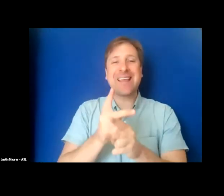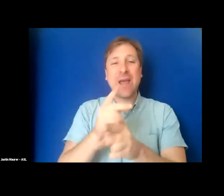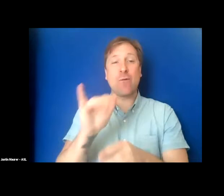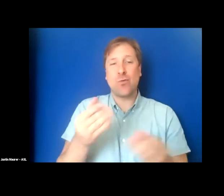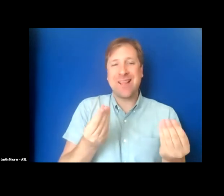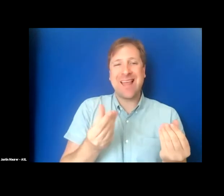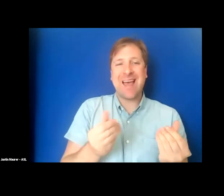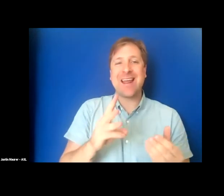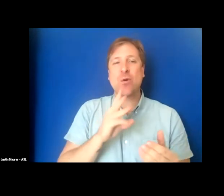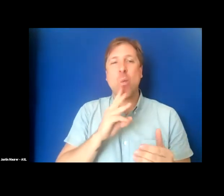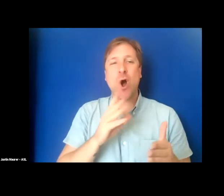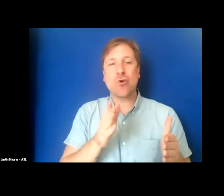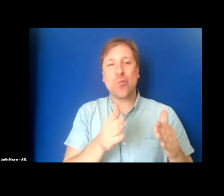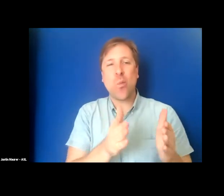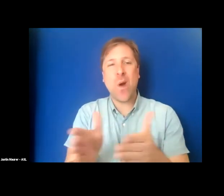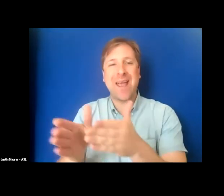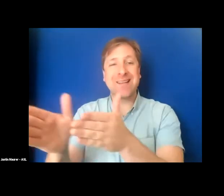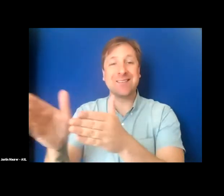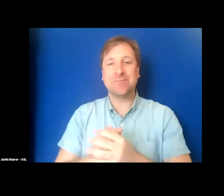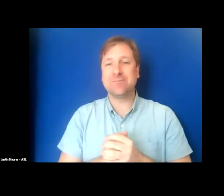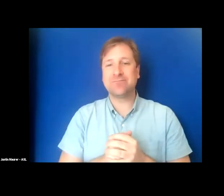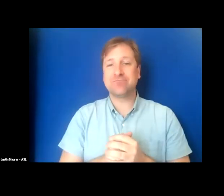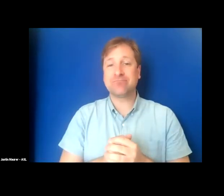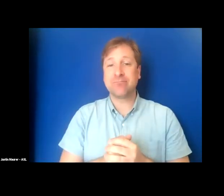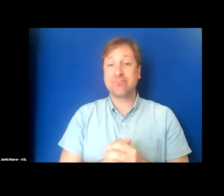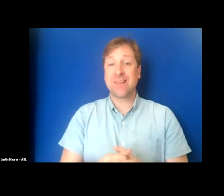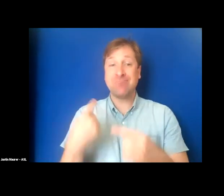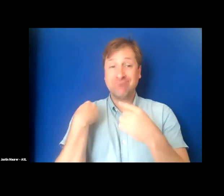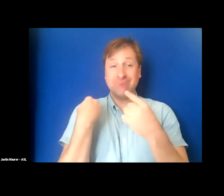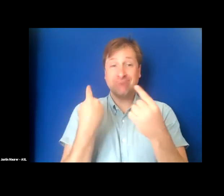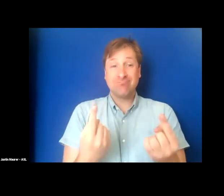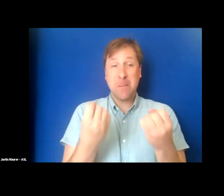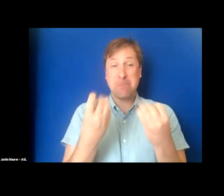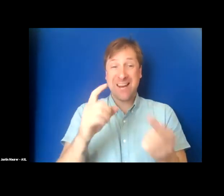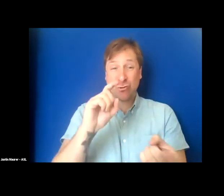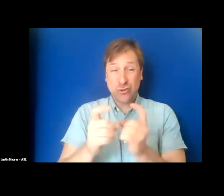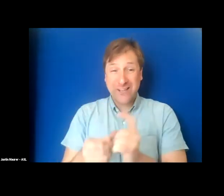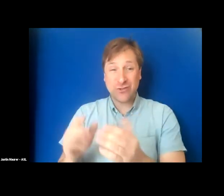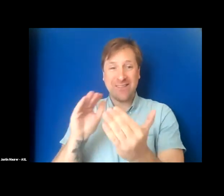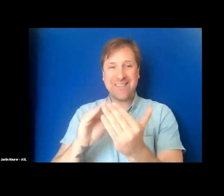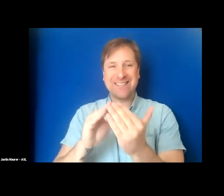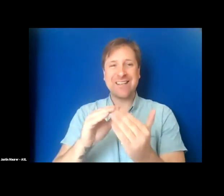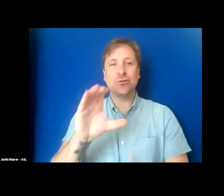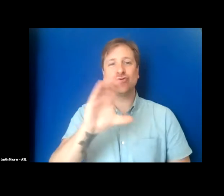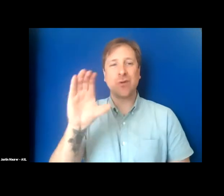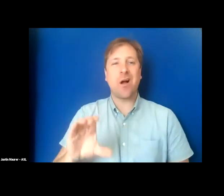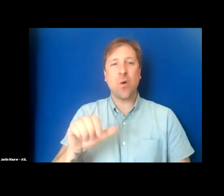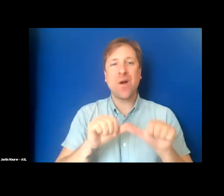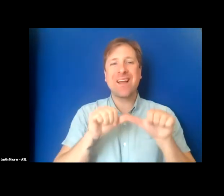Today, despite many changes the city has experienced, Chicago continues to be a place that calls many people